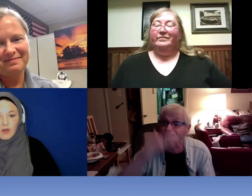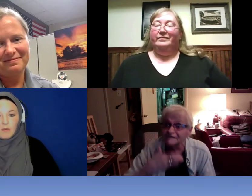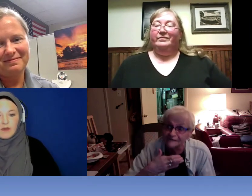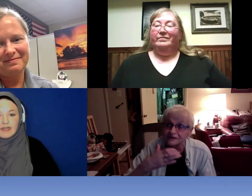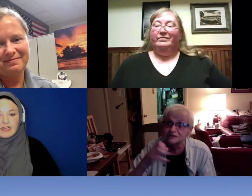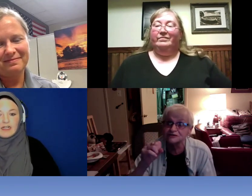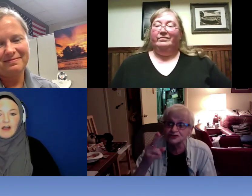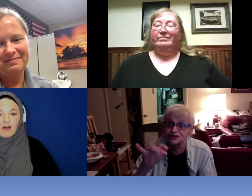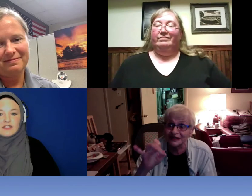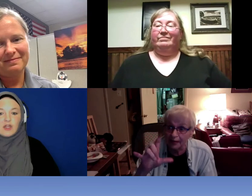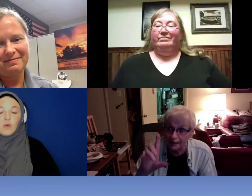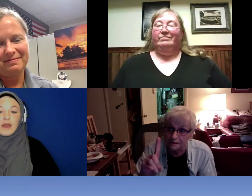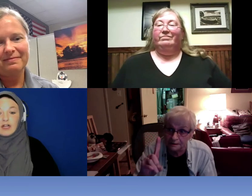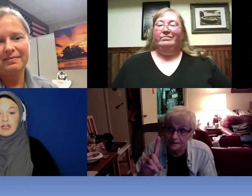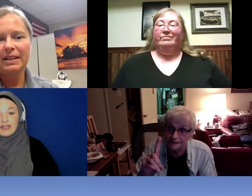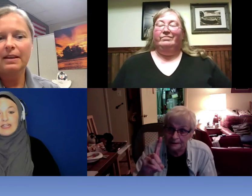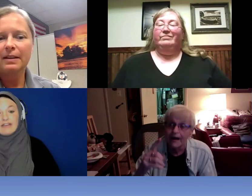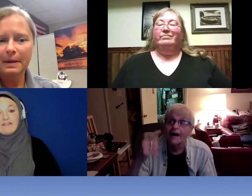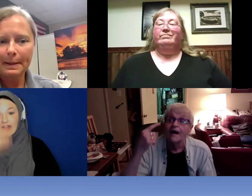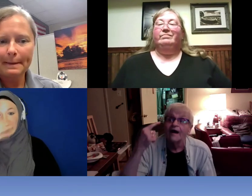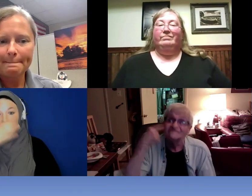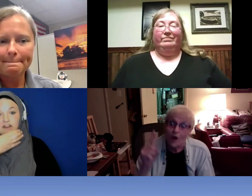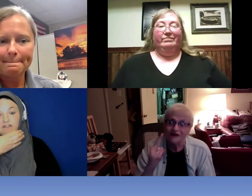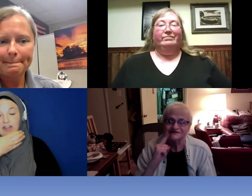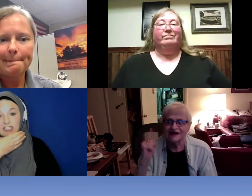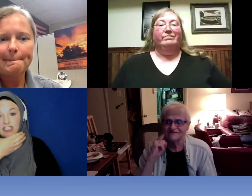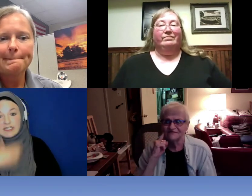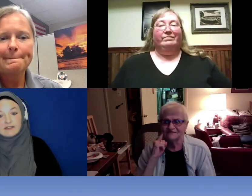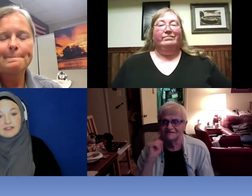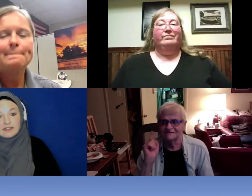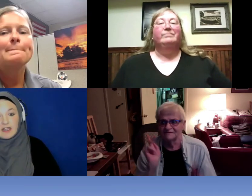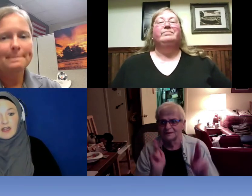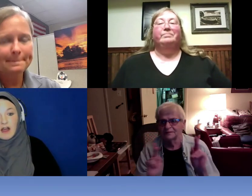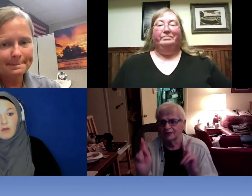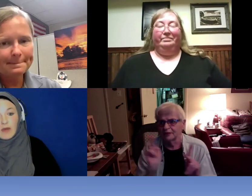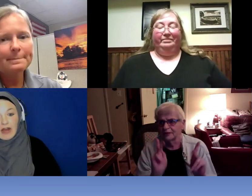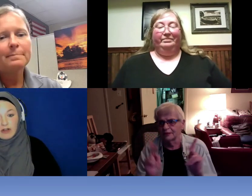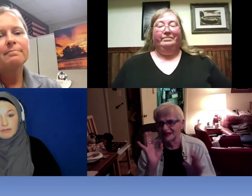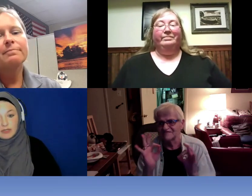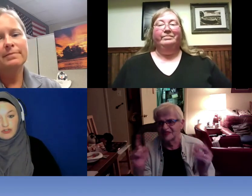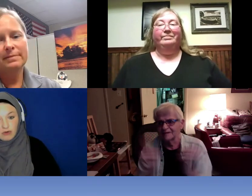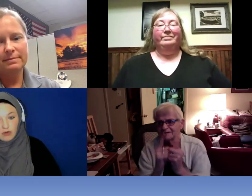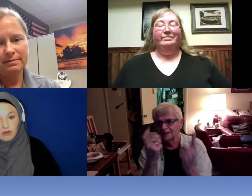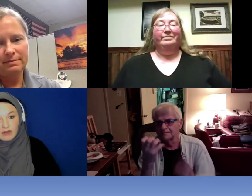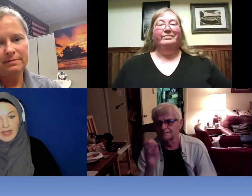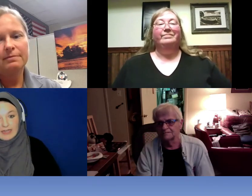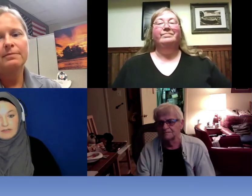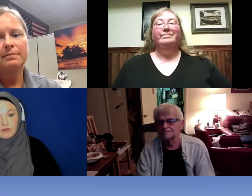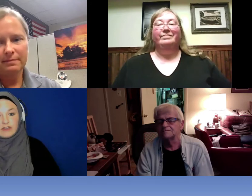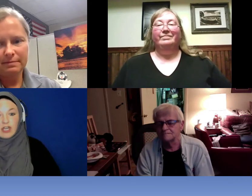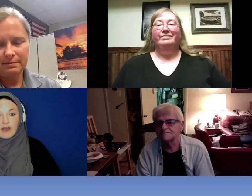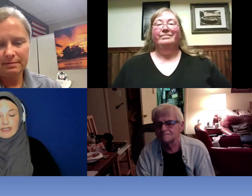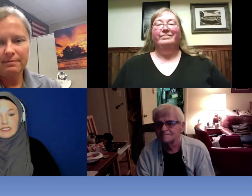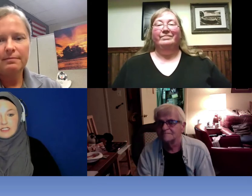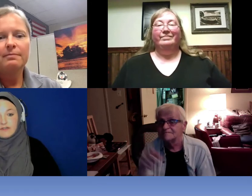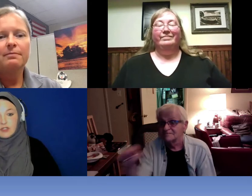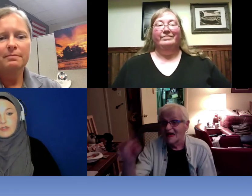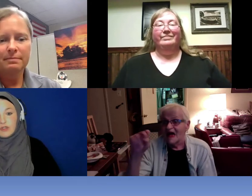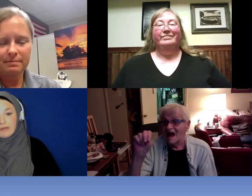would also wear clear face l shields when out on patrol when they are talking to individuals who might